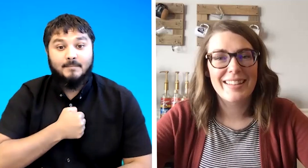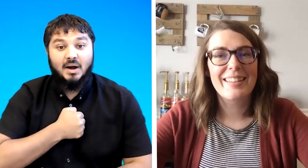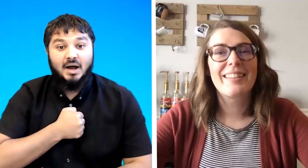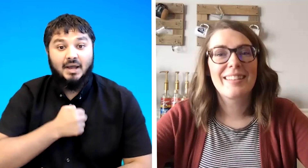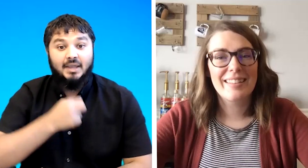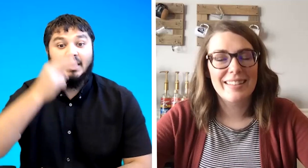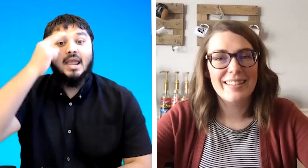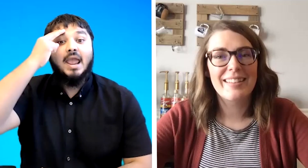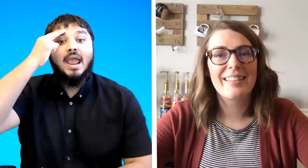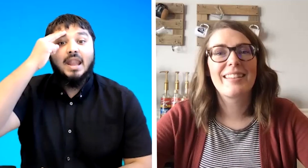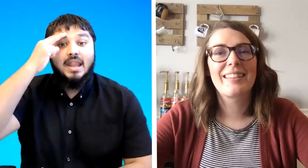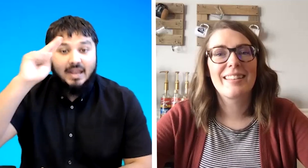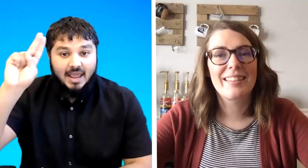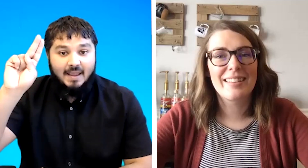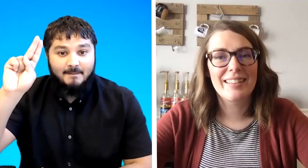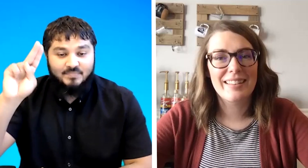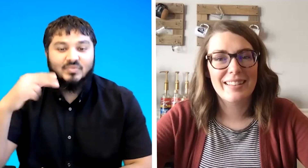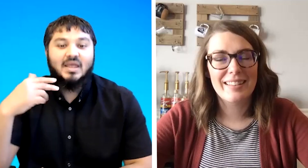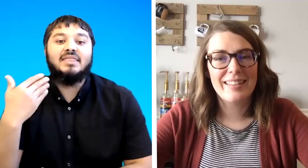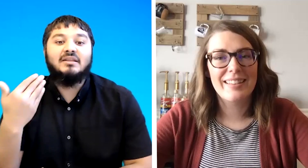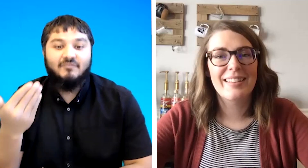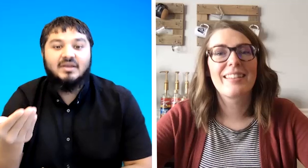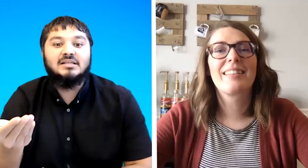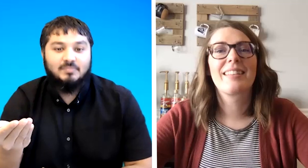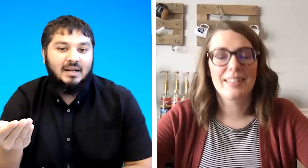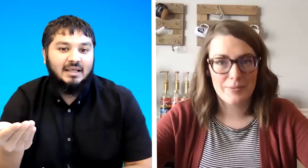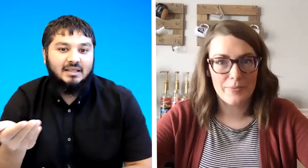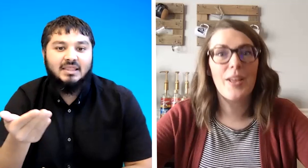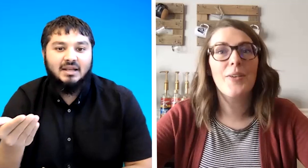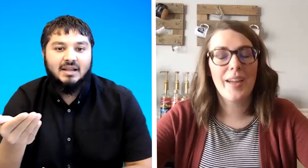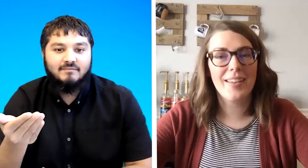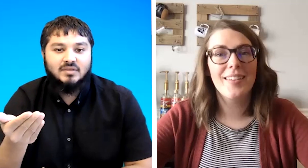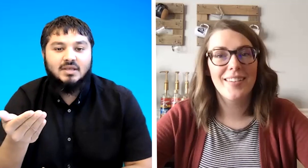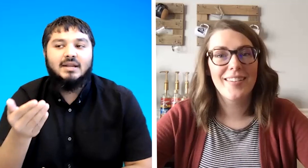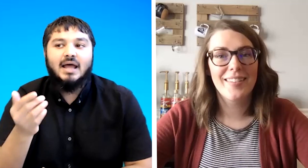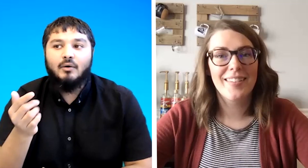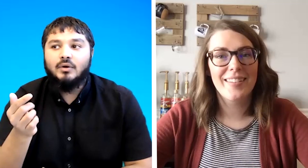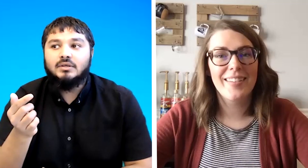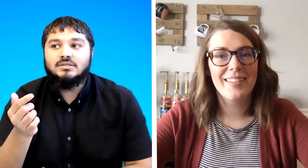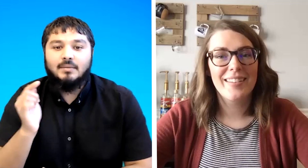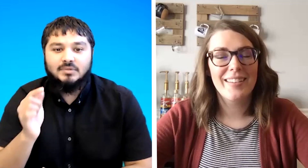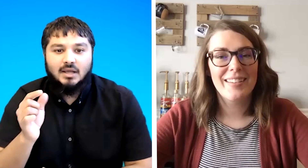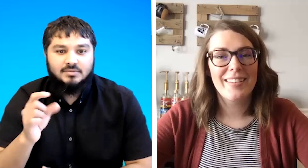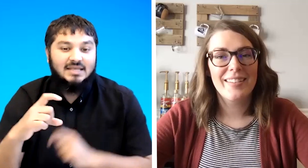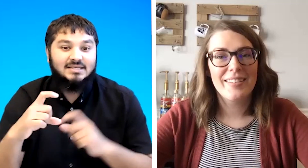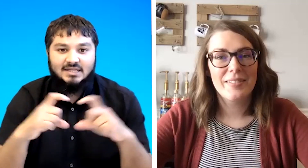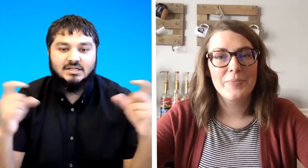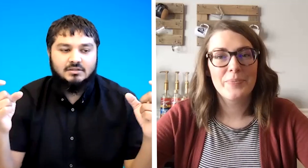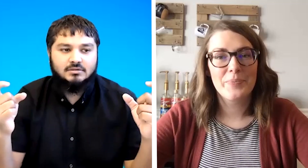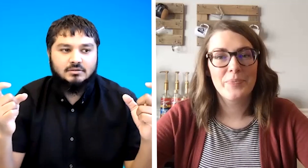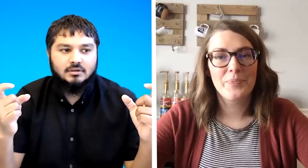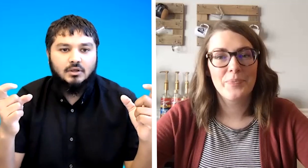my name and then fingerspelling their name now sometimes a sentence